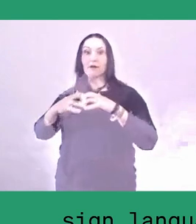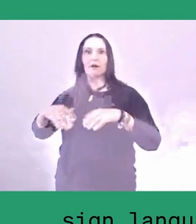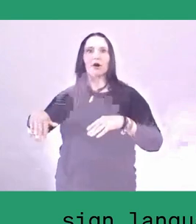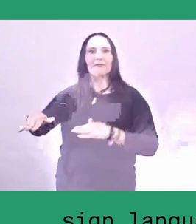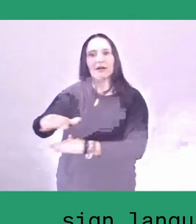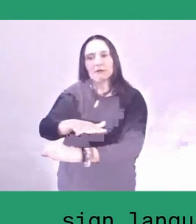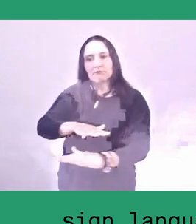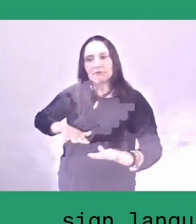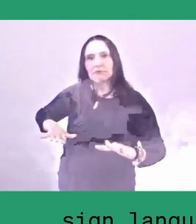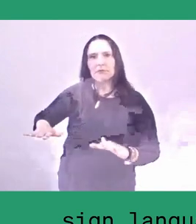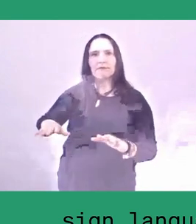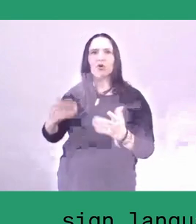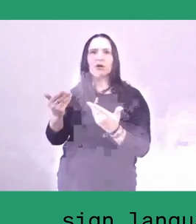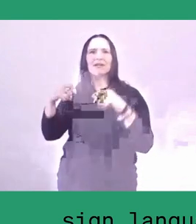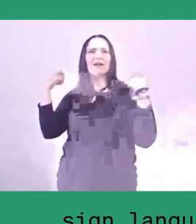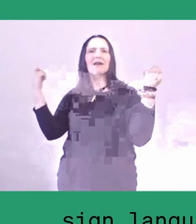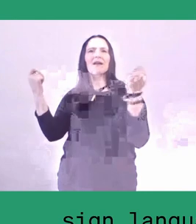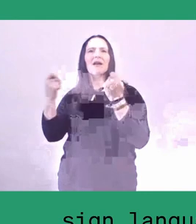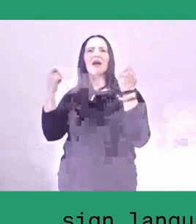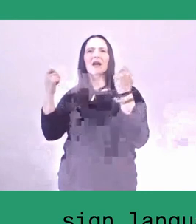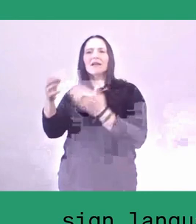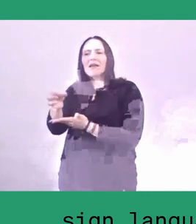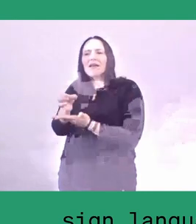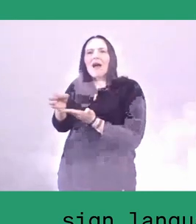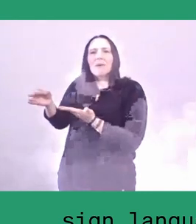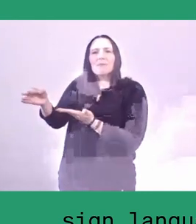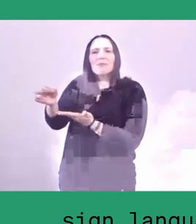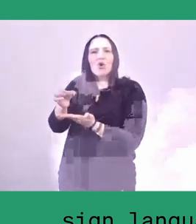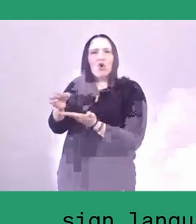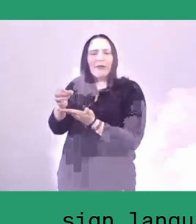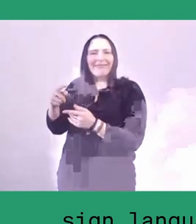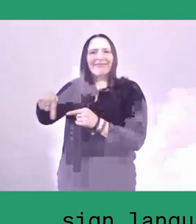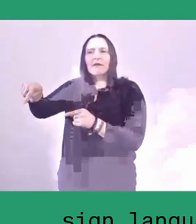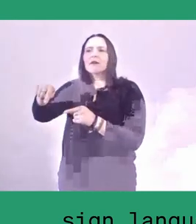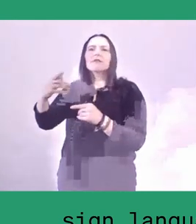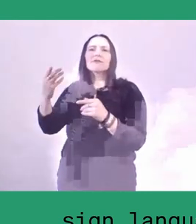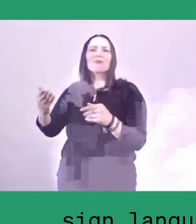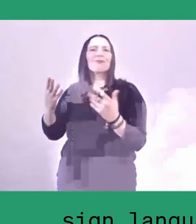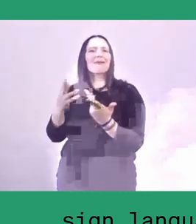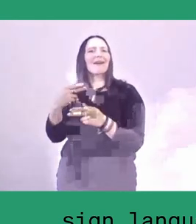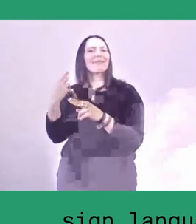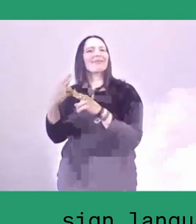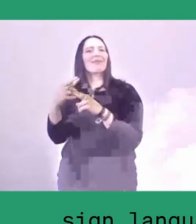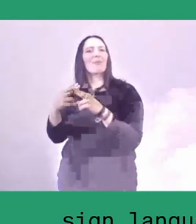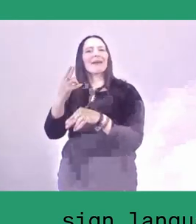The word "kampung" or village in the Indonesian language has this connotation of being backward or outdated.